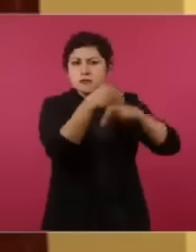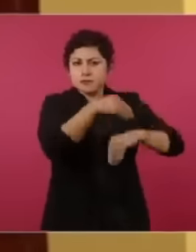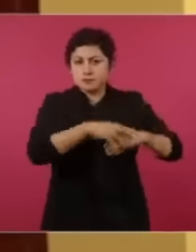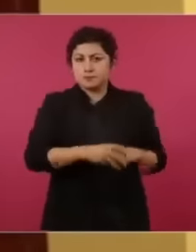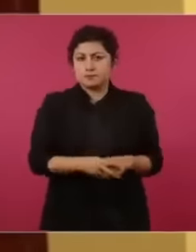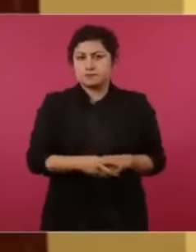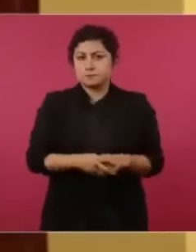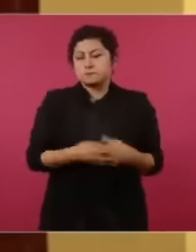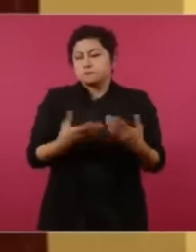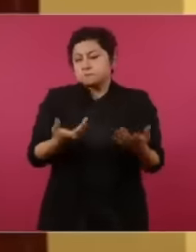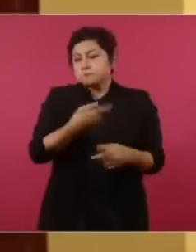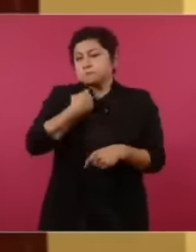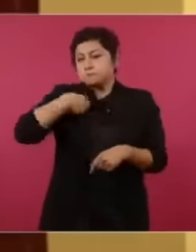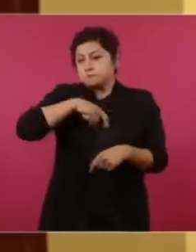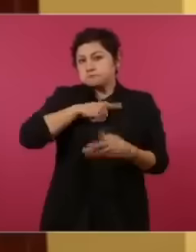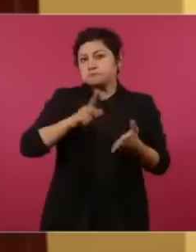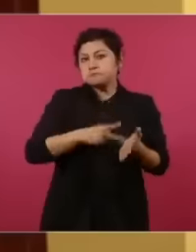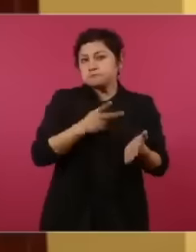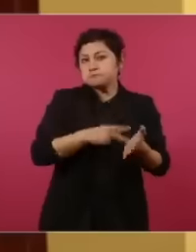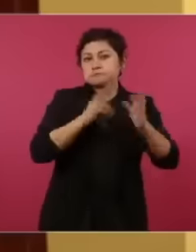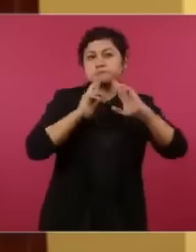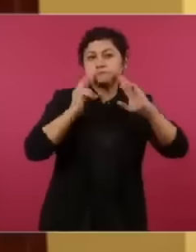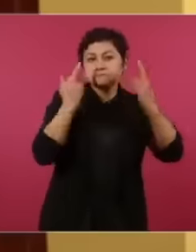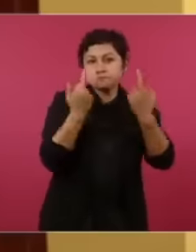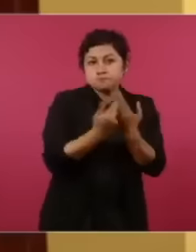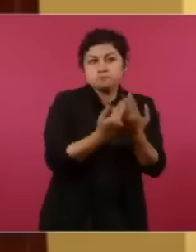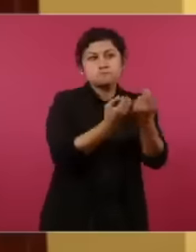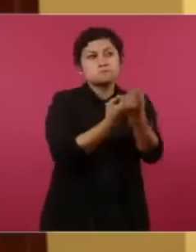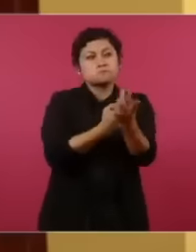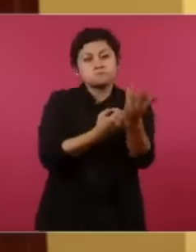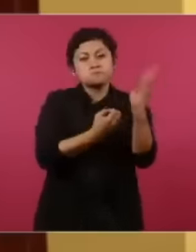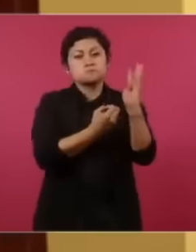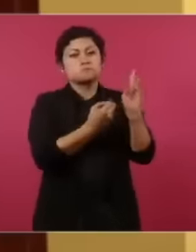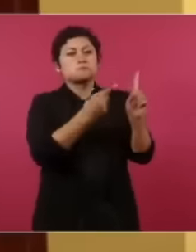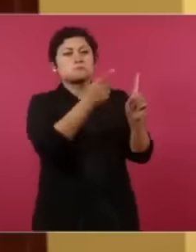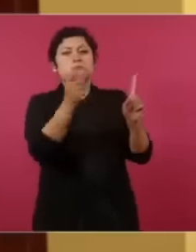We have met with the neighborhood, I imagine that the neighborhood